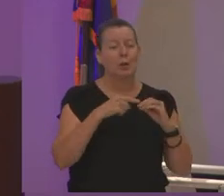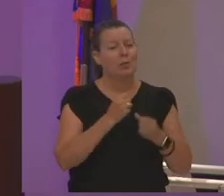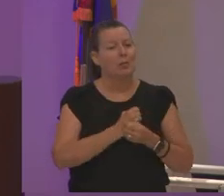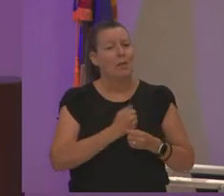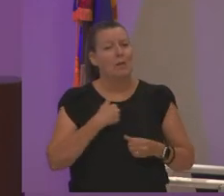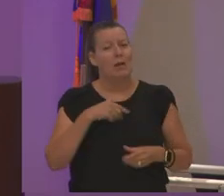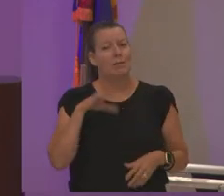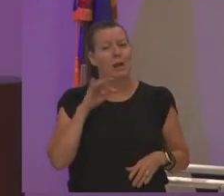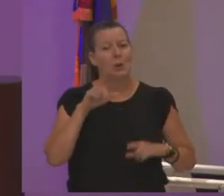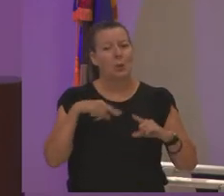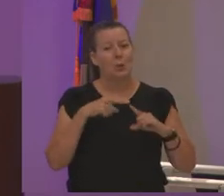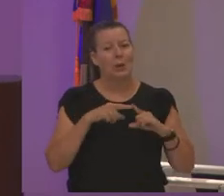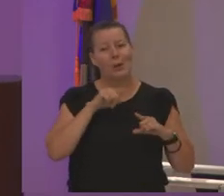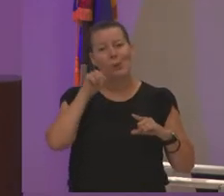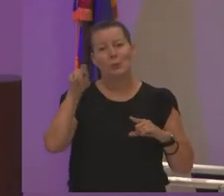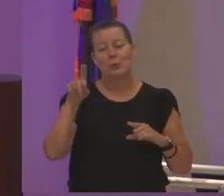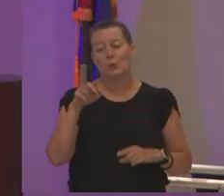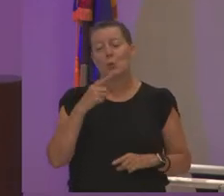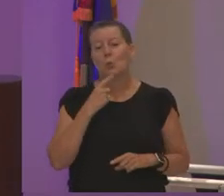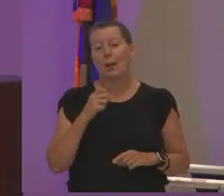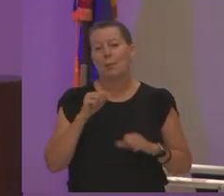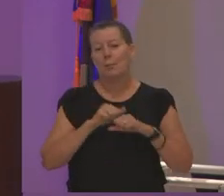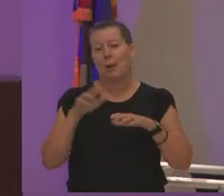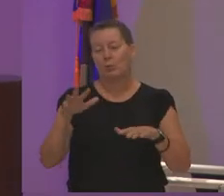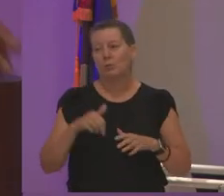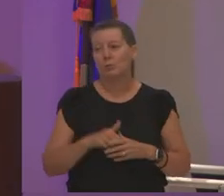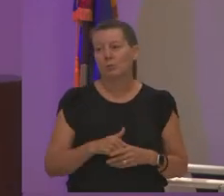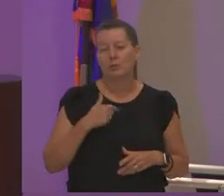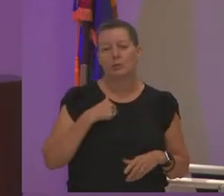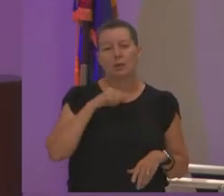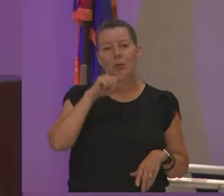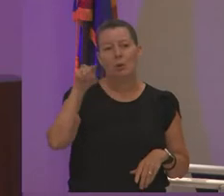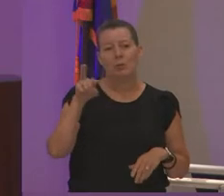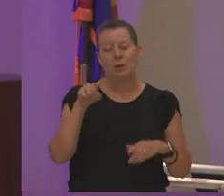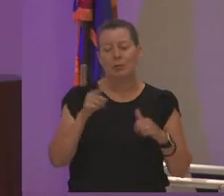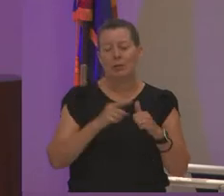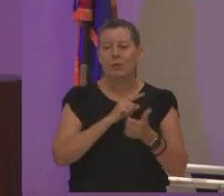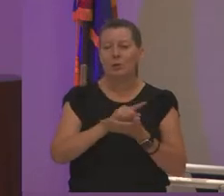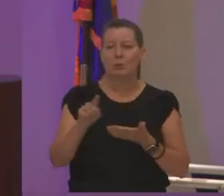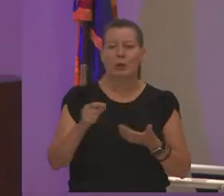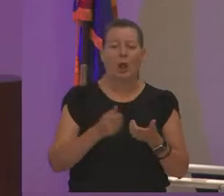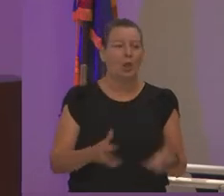when i was at red mountain i was a red mountain my first week lost right i was sat down i was like i